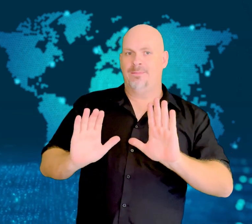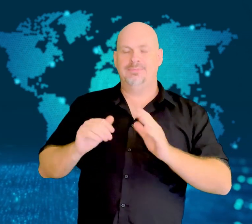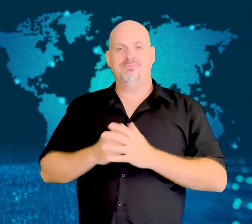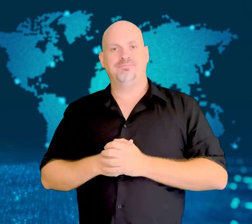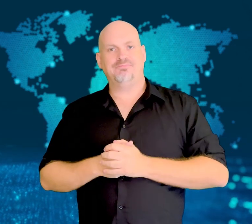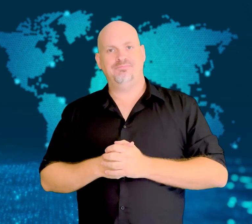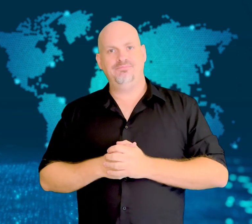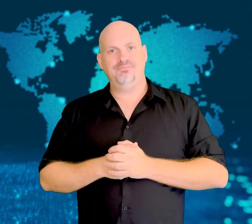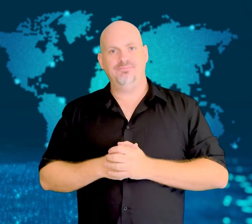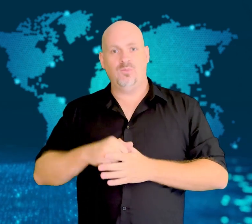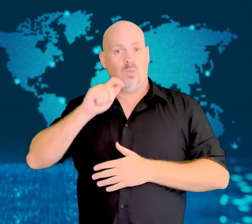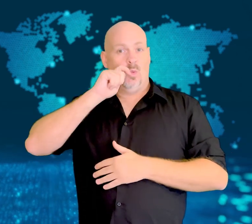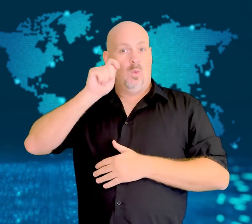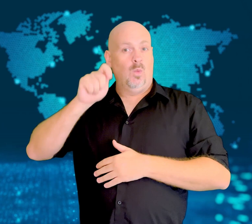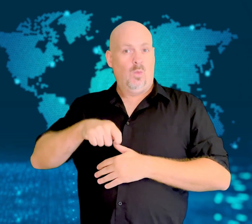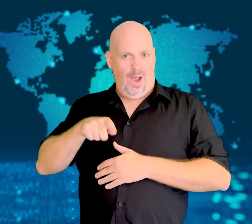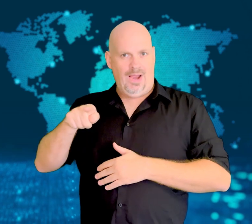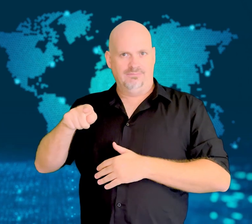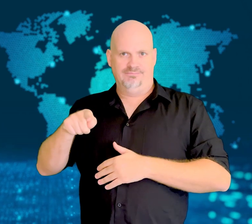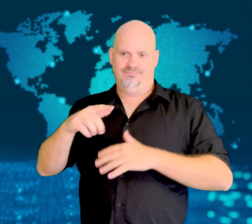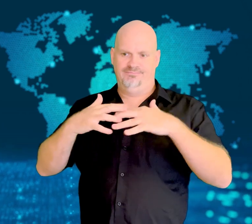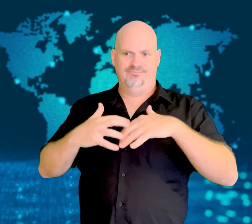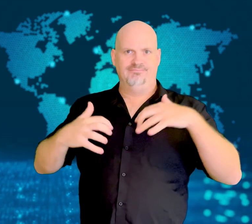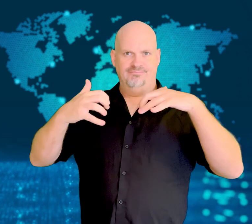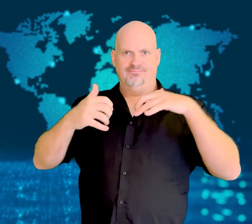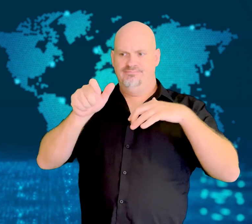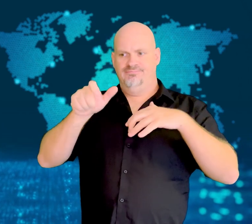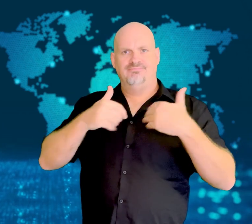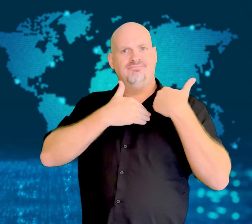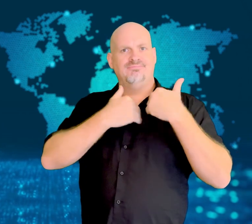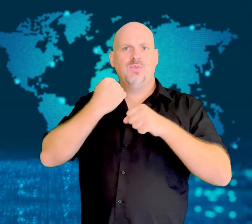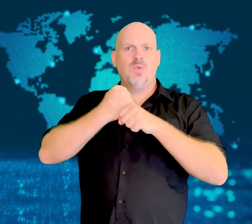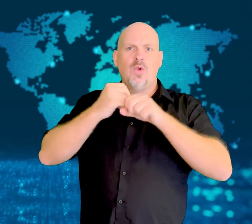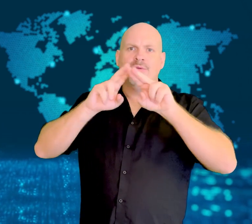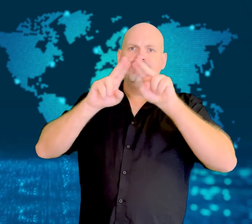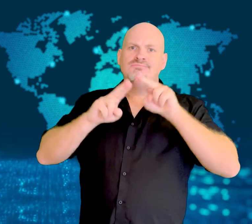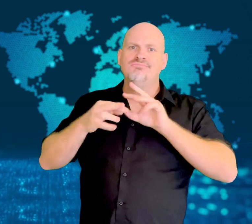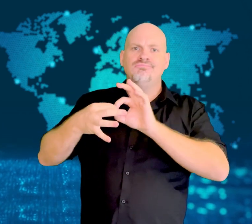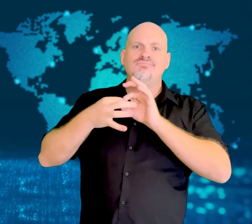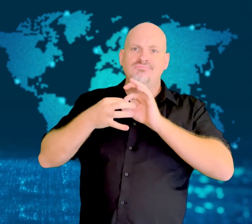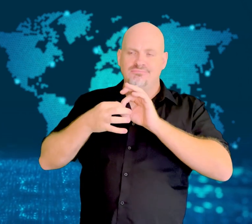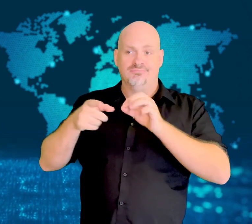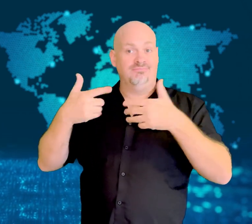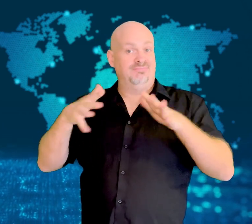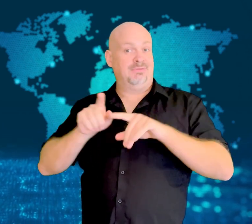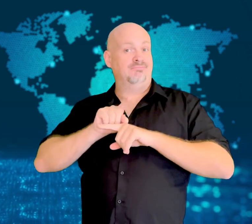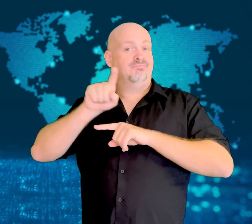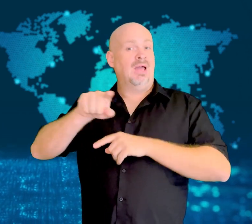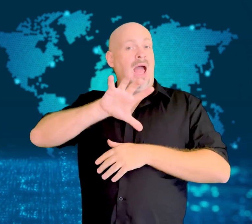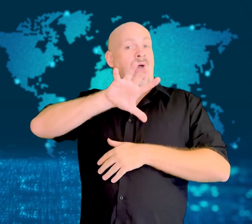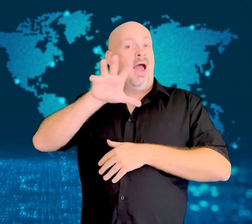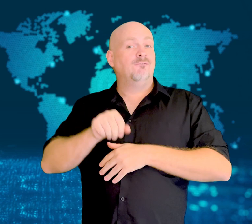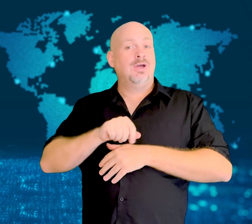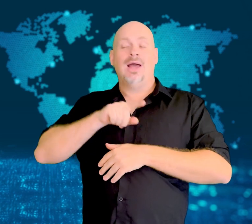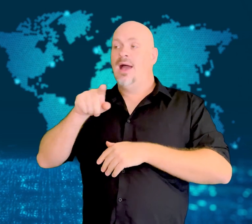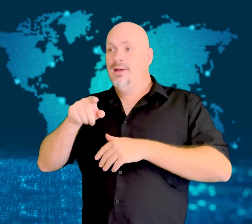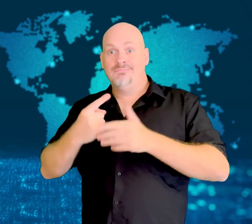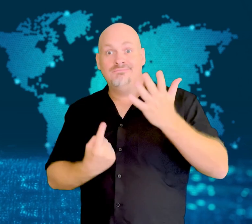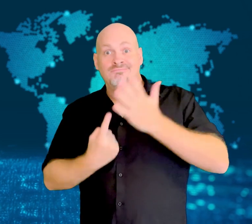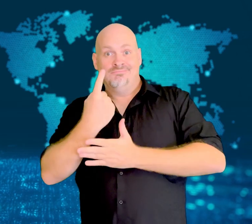Ukraine's Foreign Minister had been visiting Africa, but interrupted